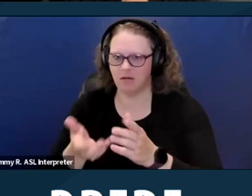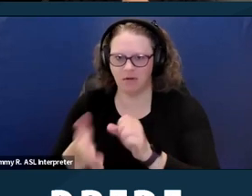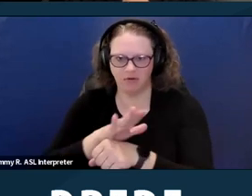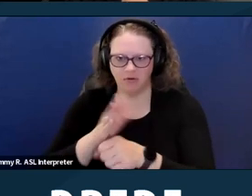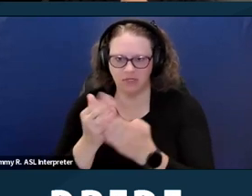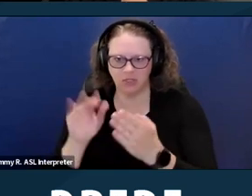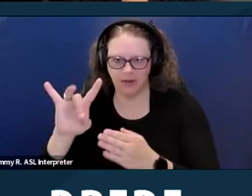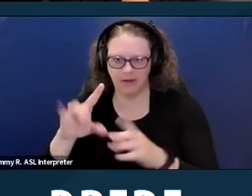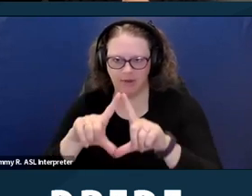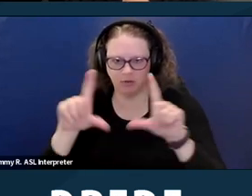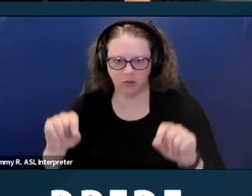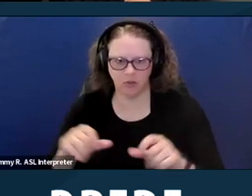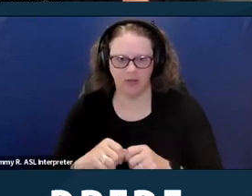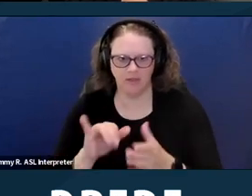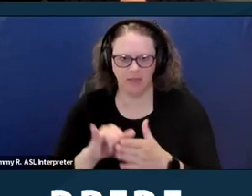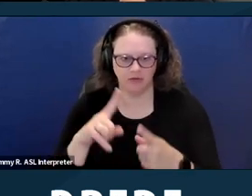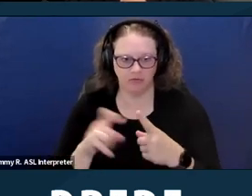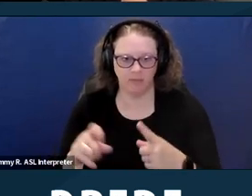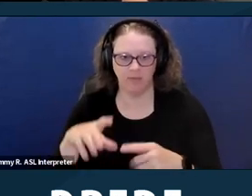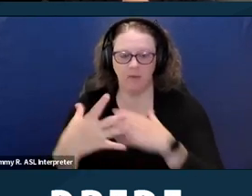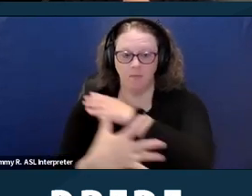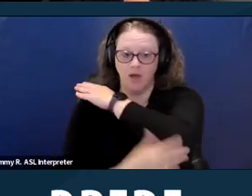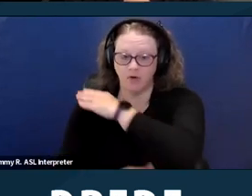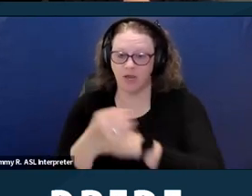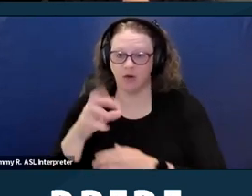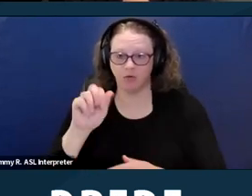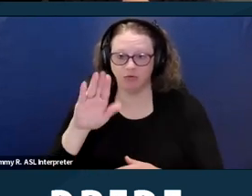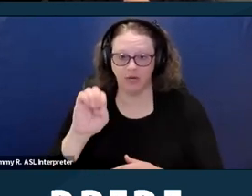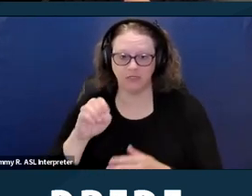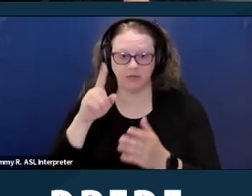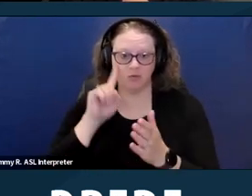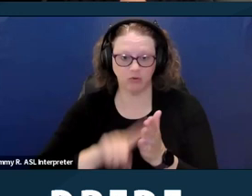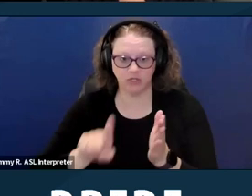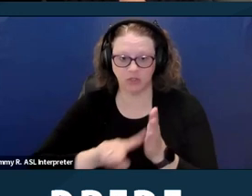Their website is linked on this slide. They update their information about source